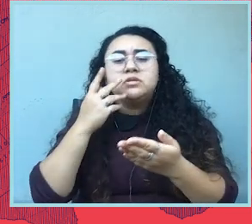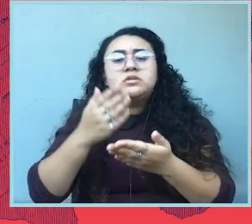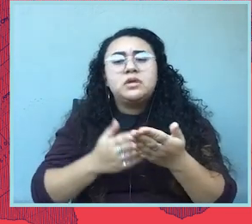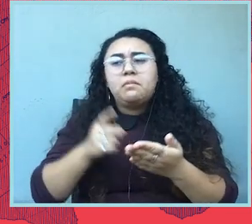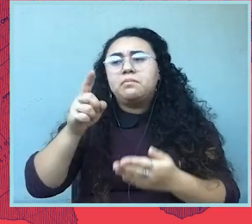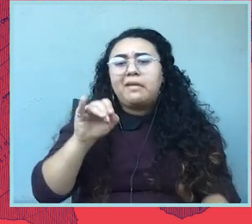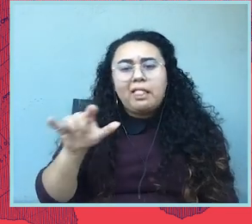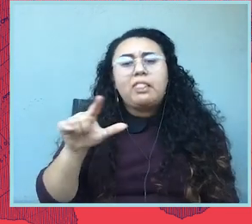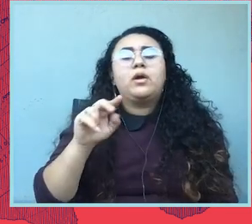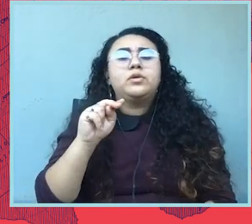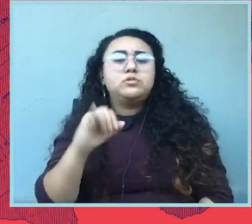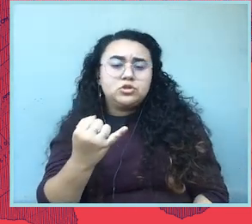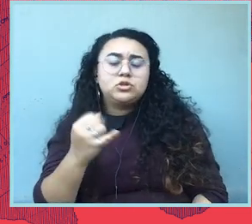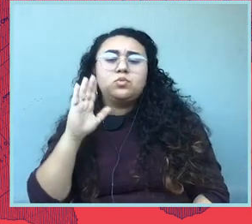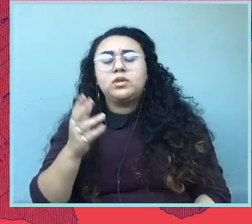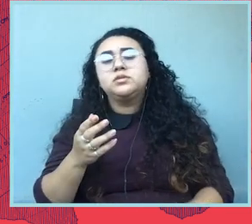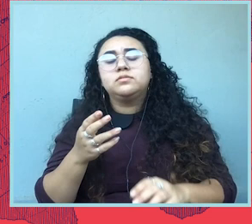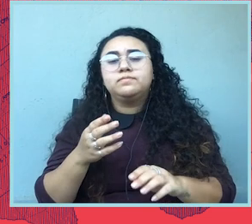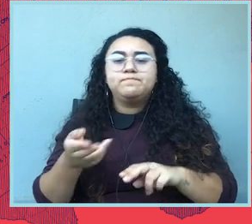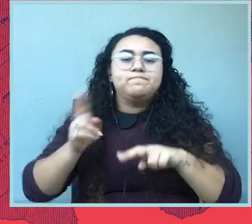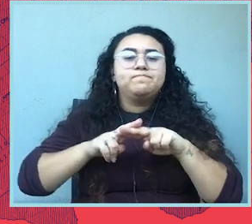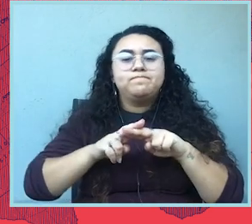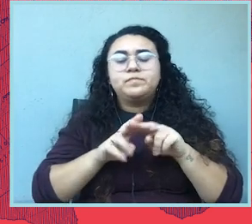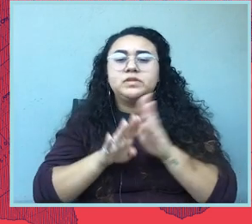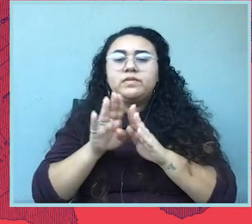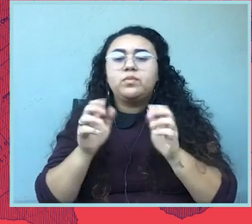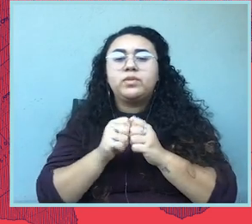on the victories that we've had in Massachusetts and in other places as well.